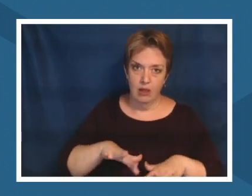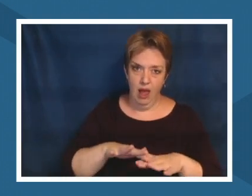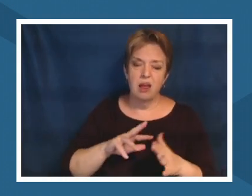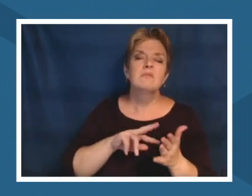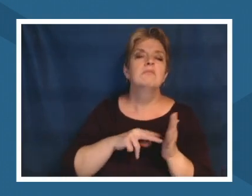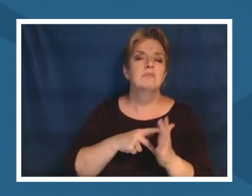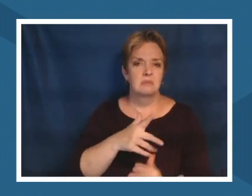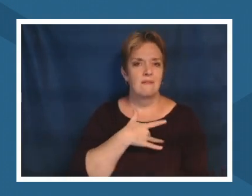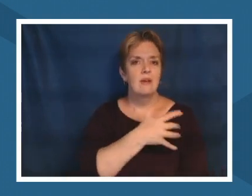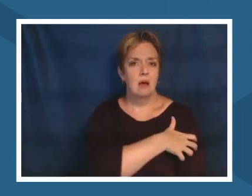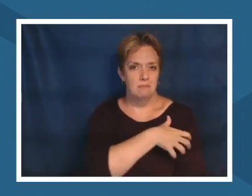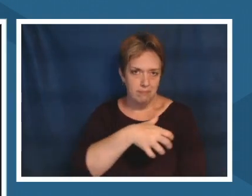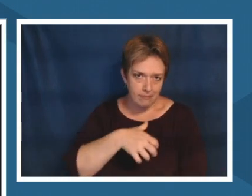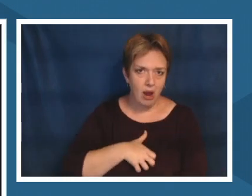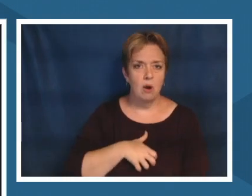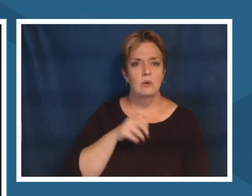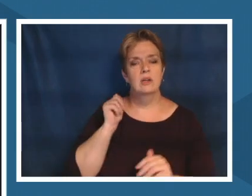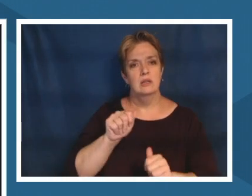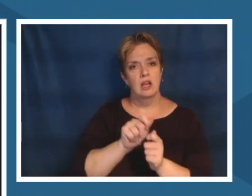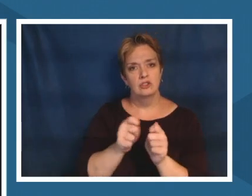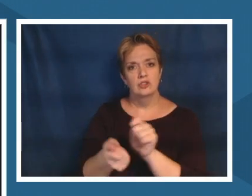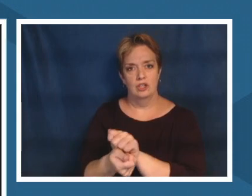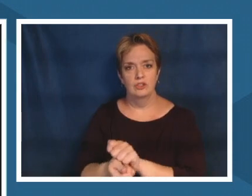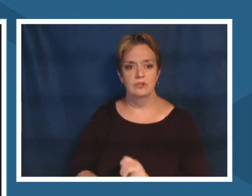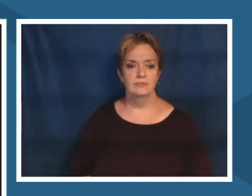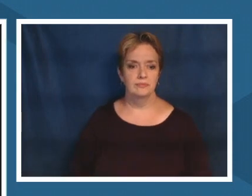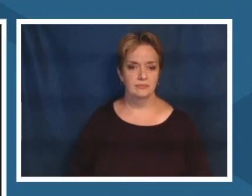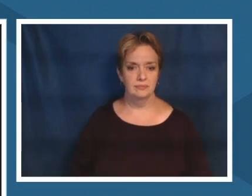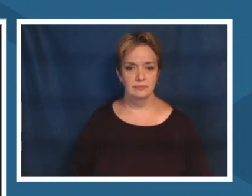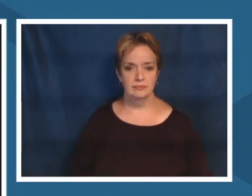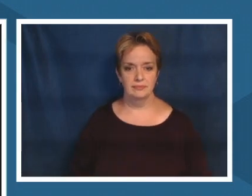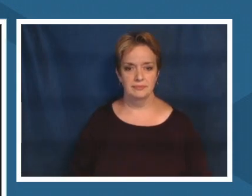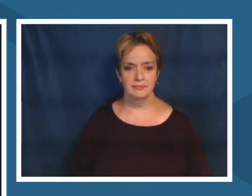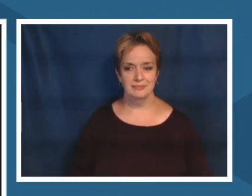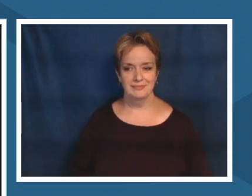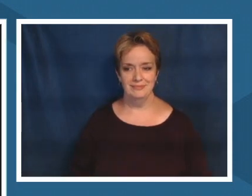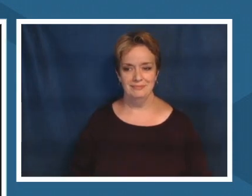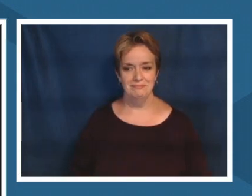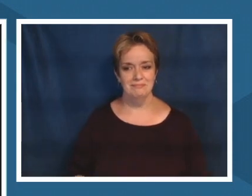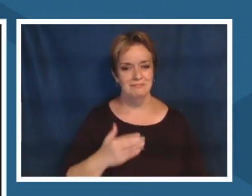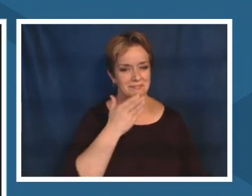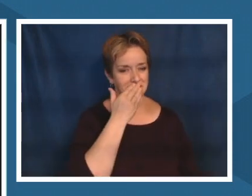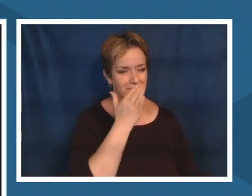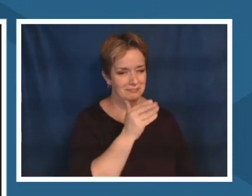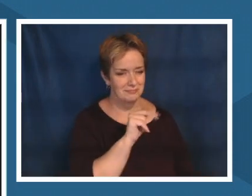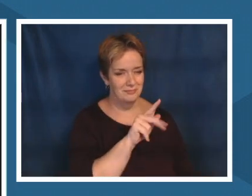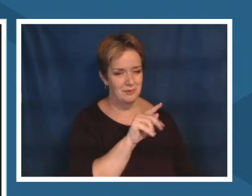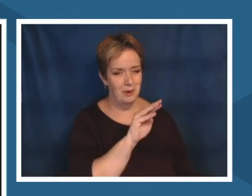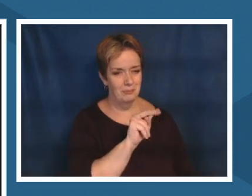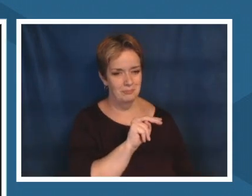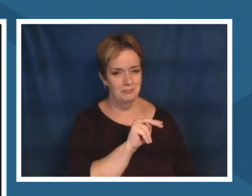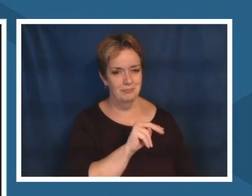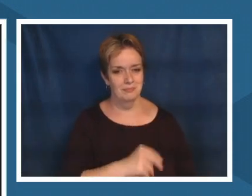a change thank you adam okay